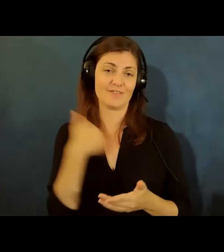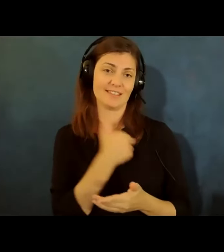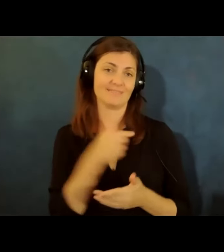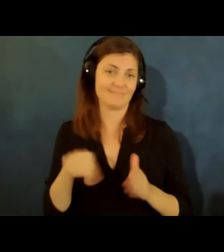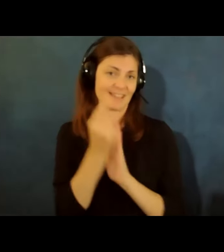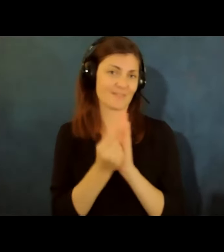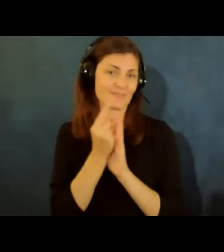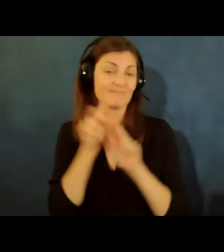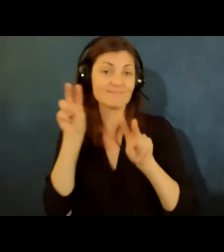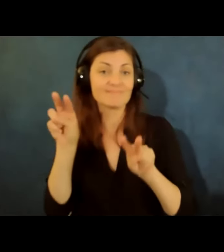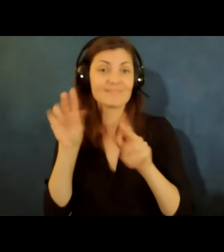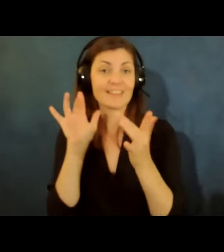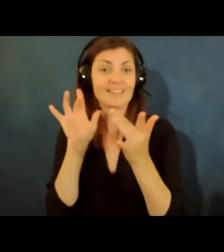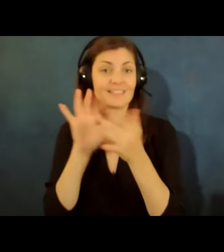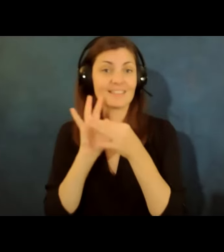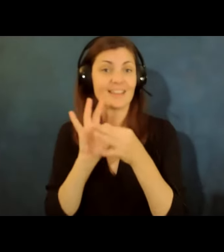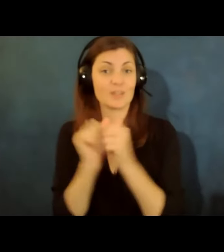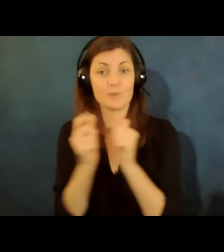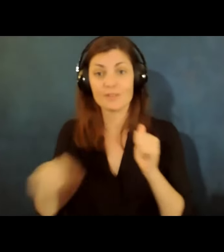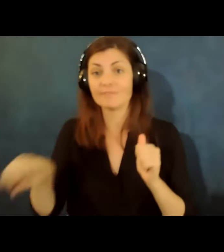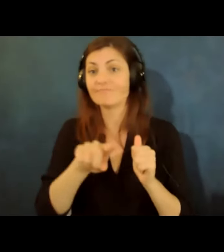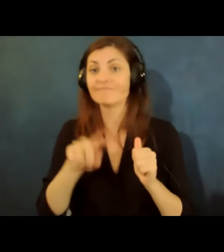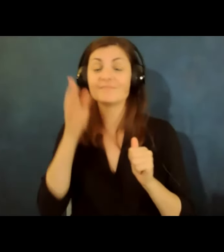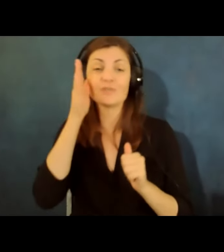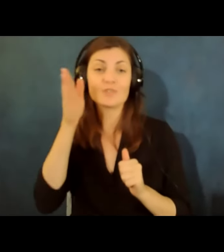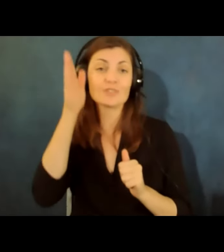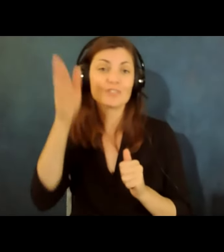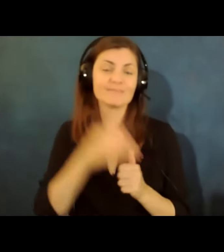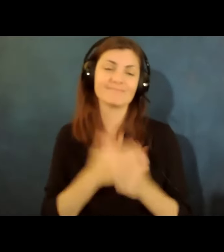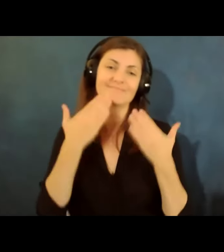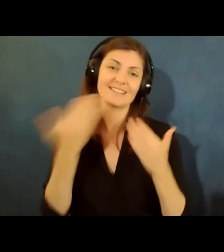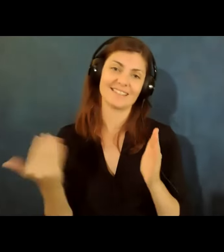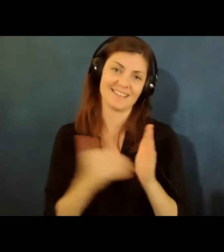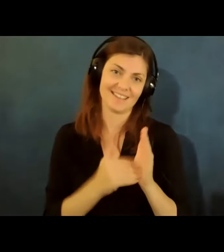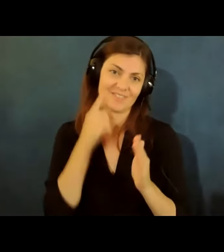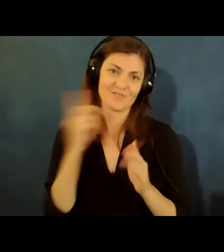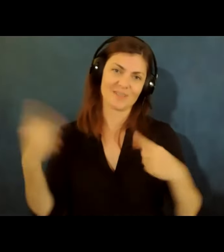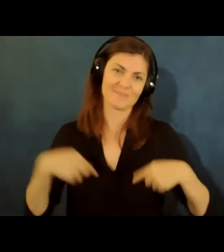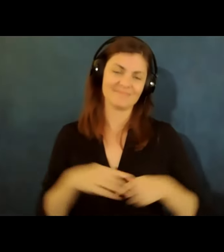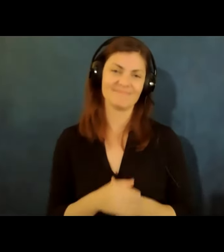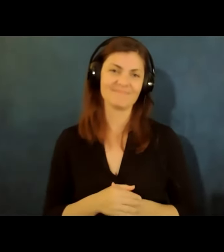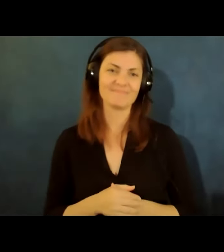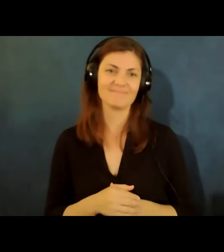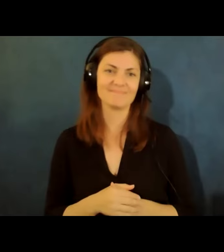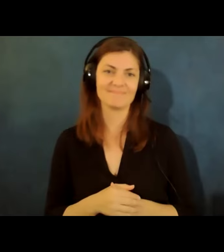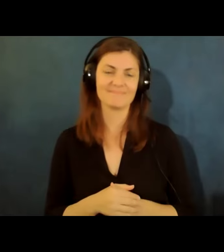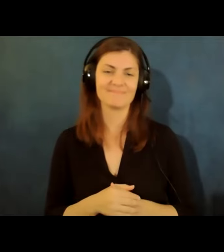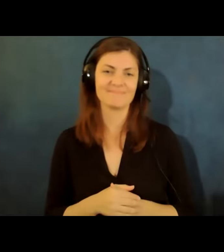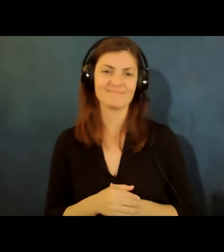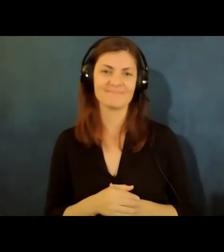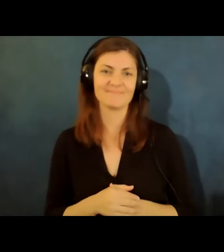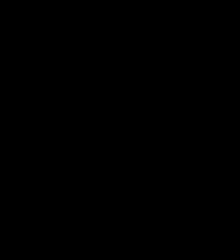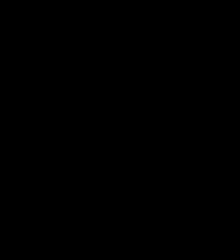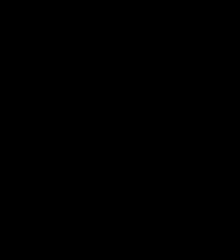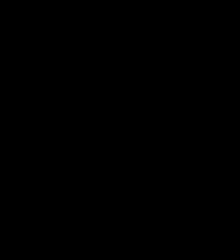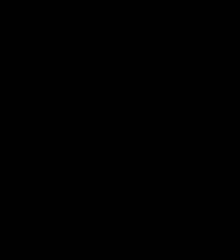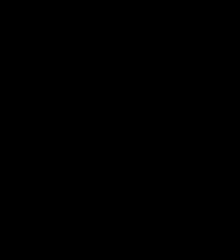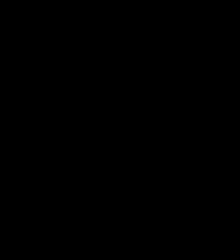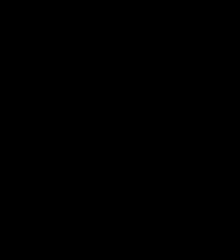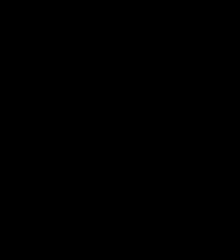we look forward to connecting with with all of you here in the future thanks again for attending